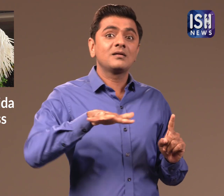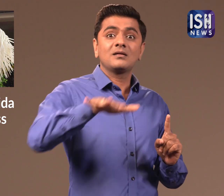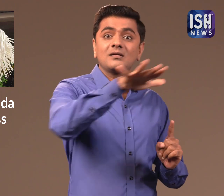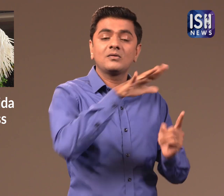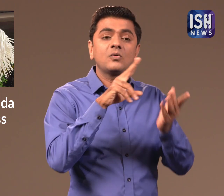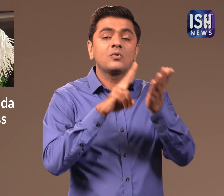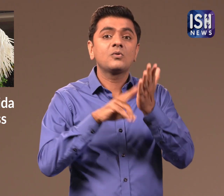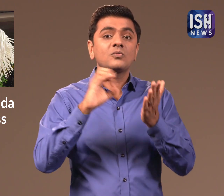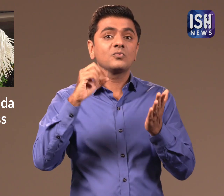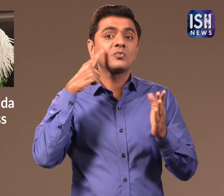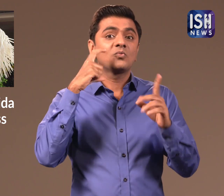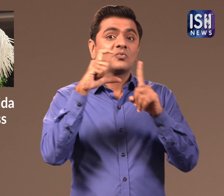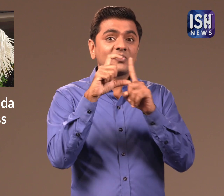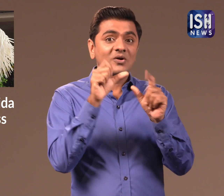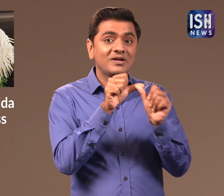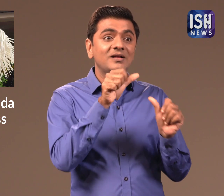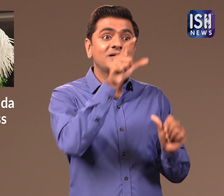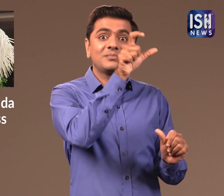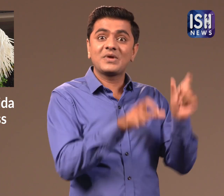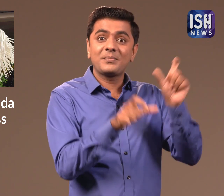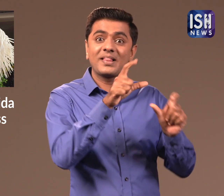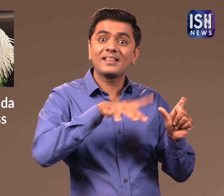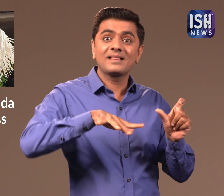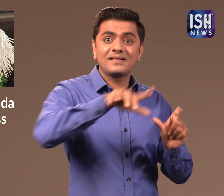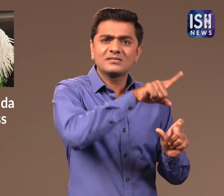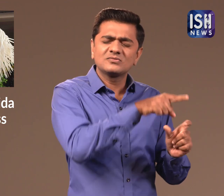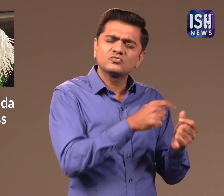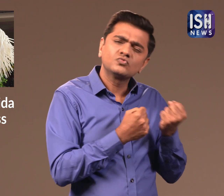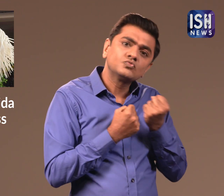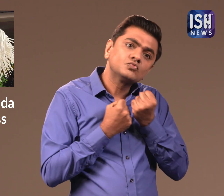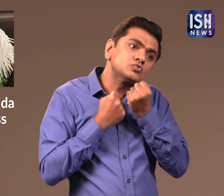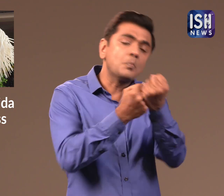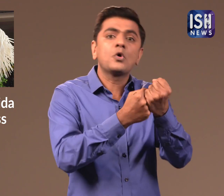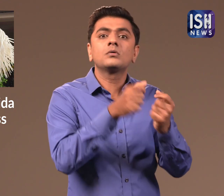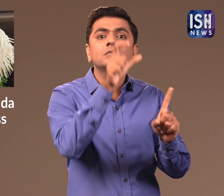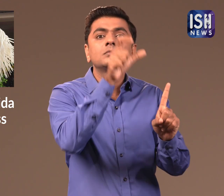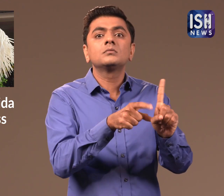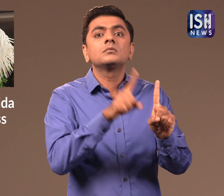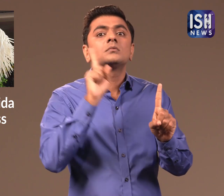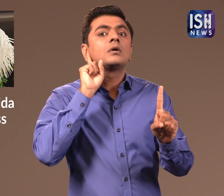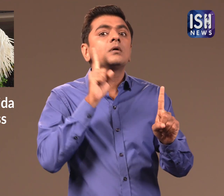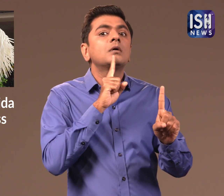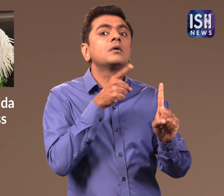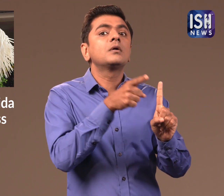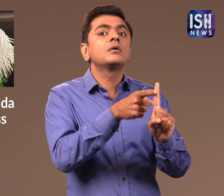The people of Noida have extended their complete support to Vidisha.